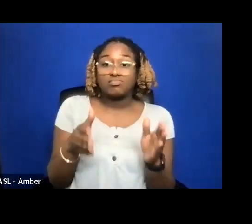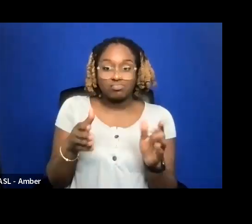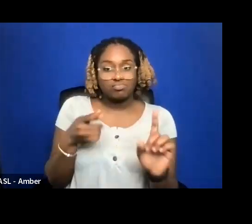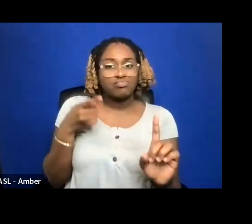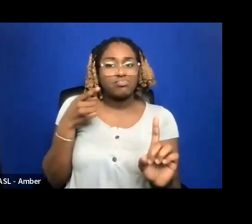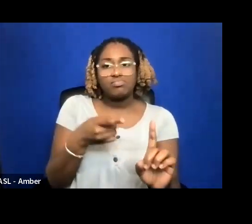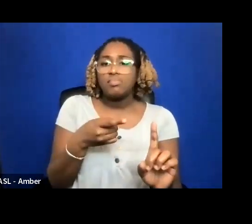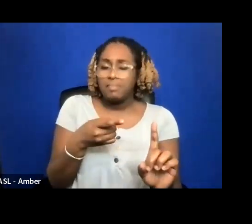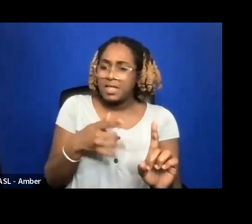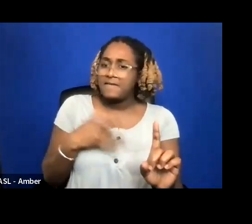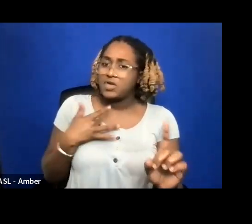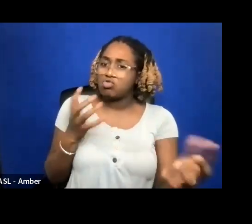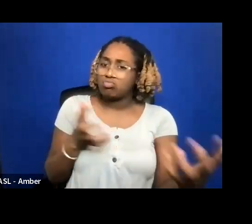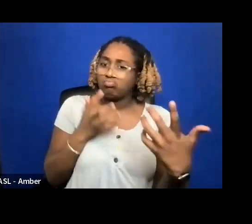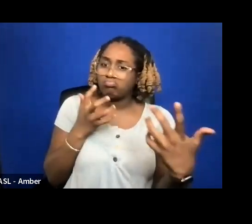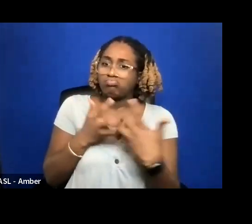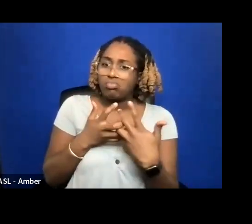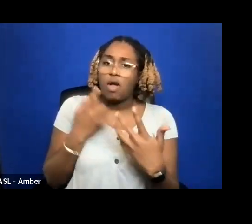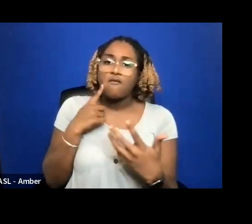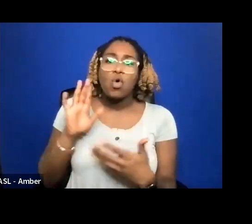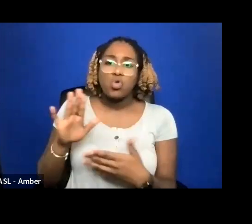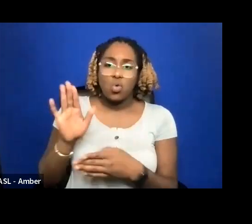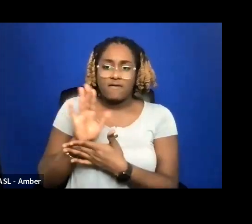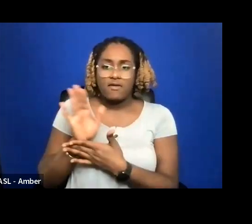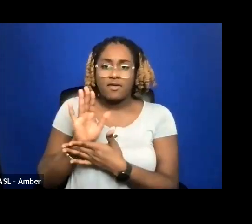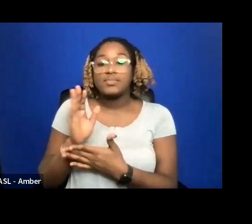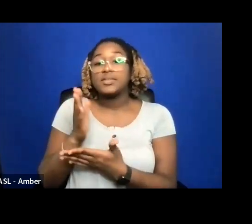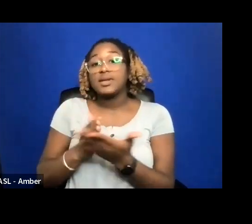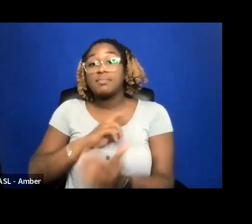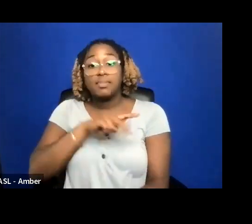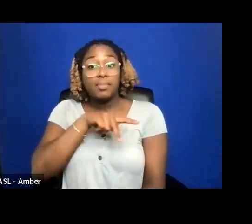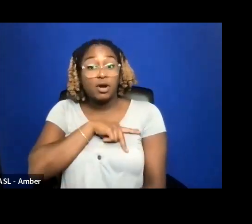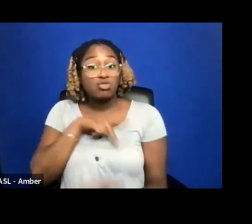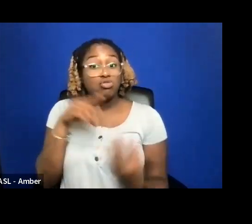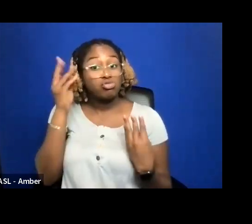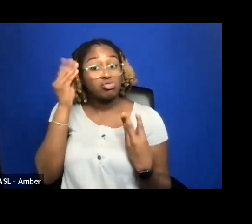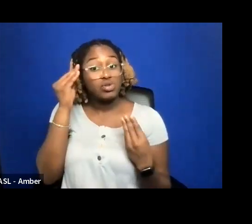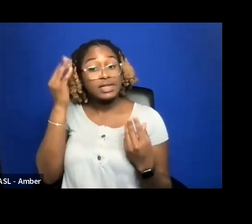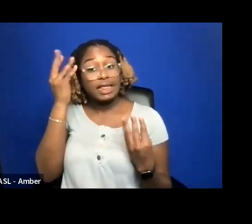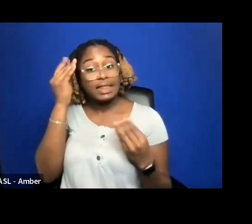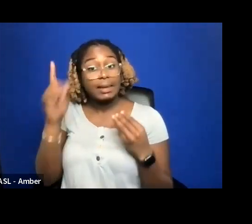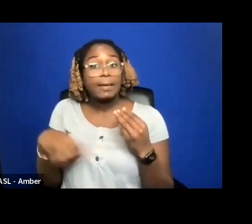SOME PERSONAL CONSIDERATIONS TO THINK ABOUT WHEN TRYING TO DECIDE ABOUT WORKING WITH A DISTRIBUTOR